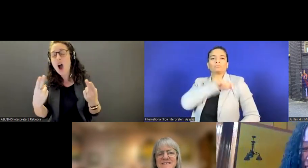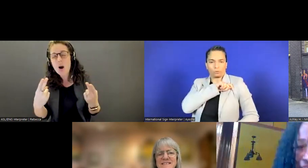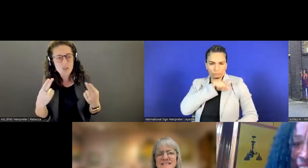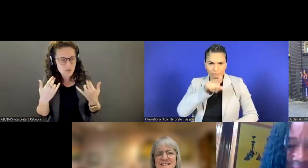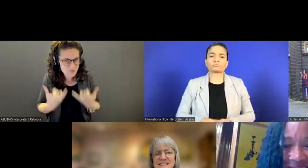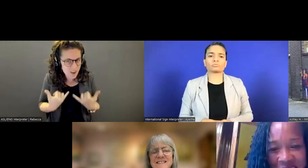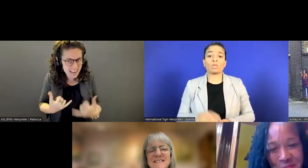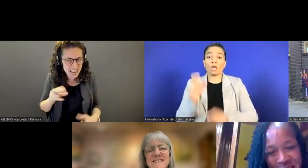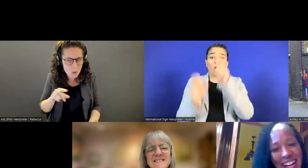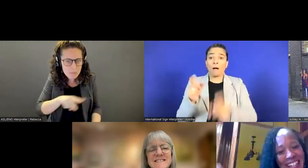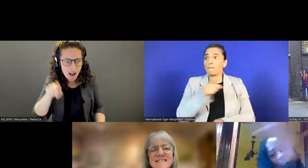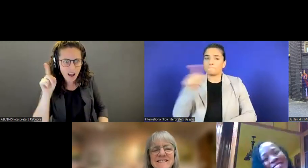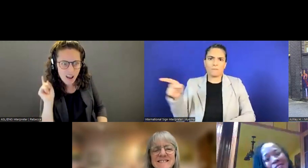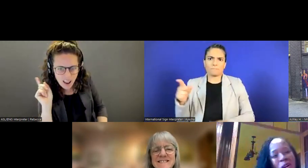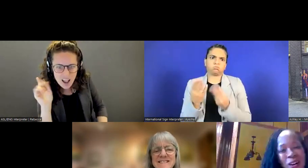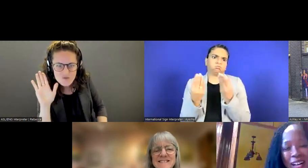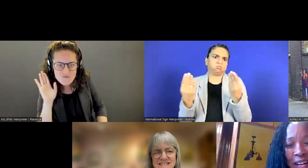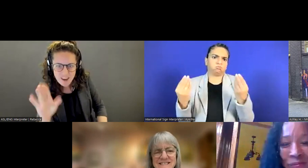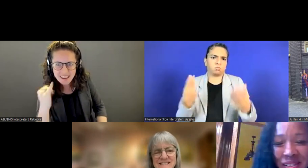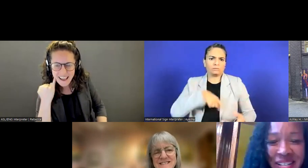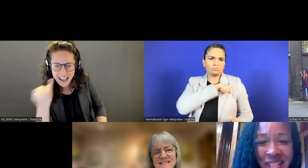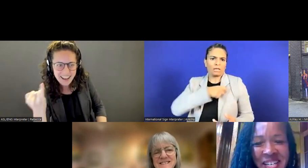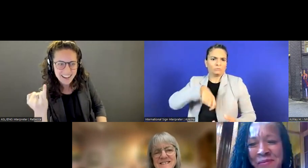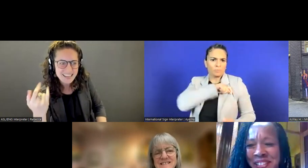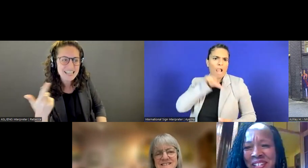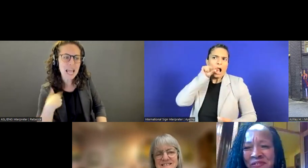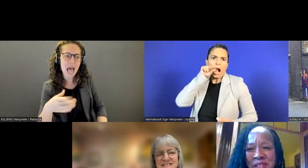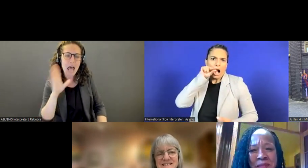I'll take it back to the senior team.